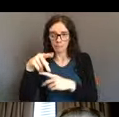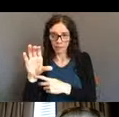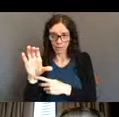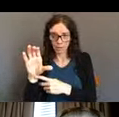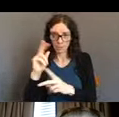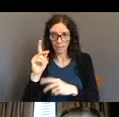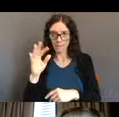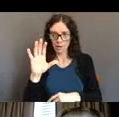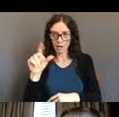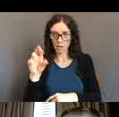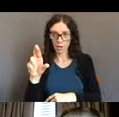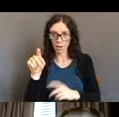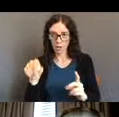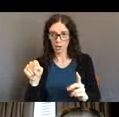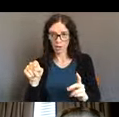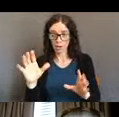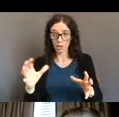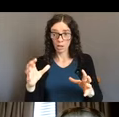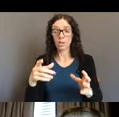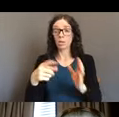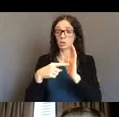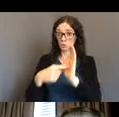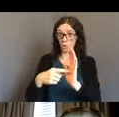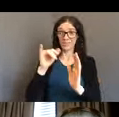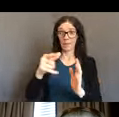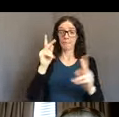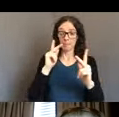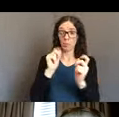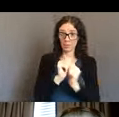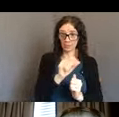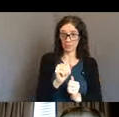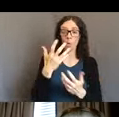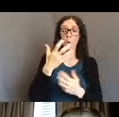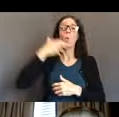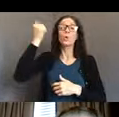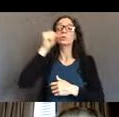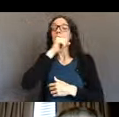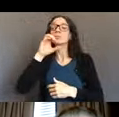that communities of color, people with disabilities and older adults have been disproportionately impacted by COVID-19.